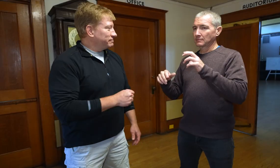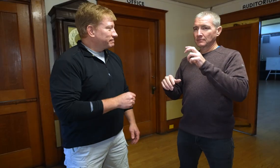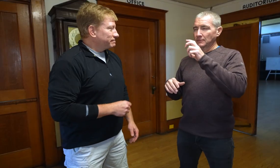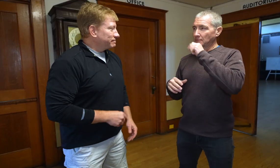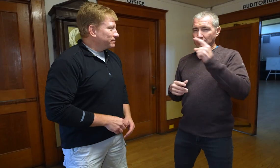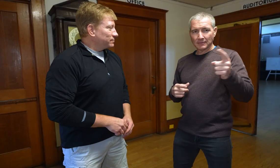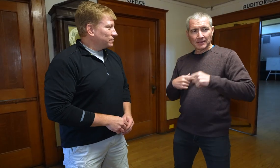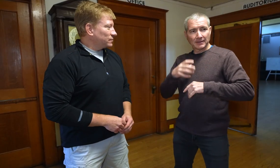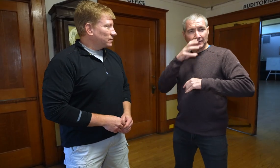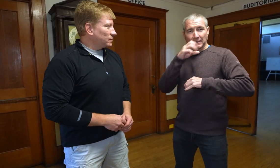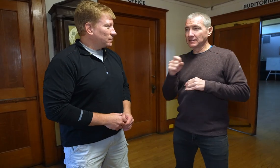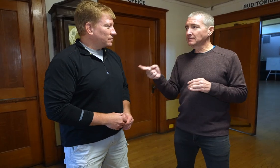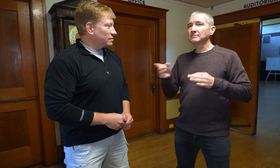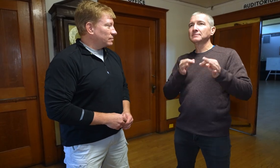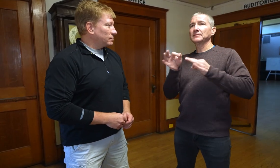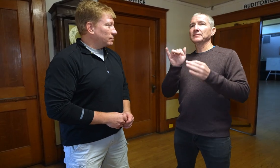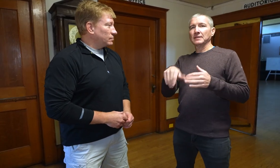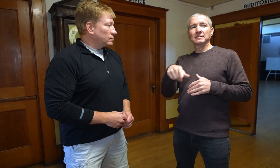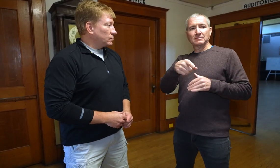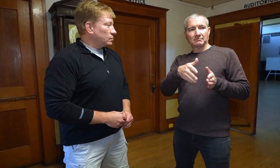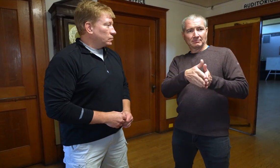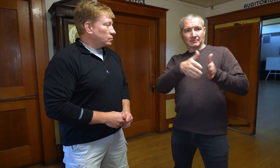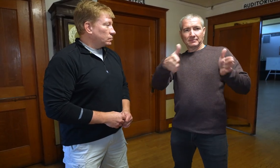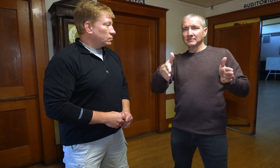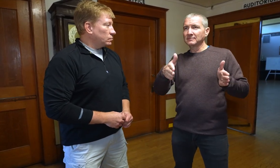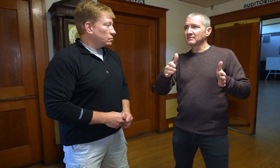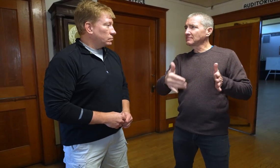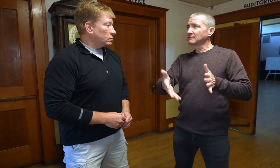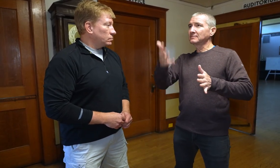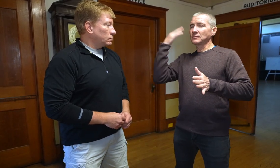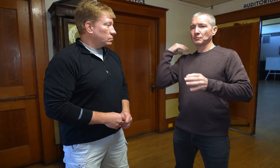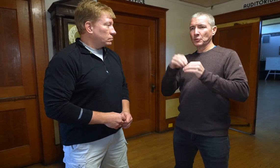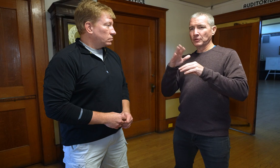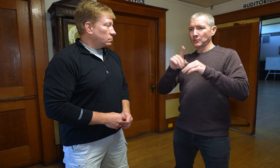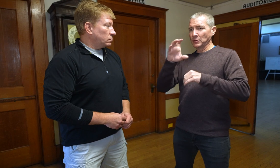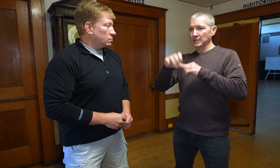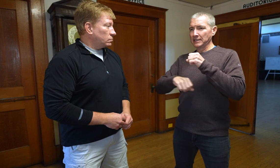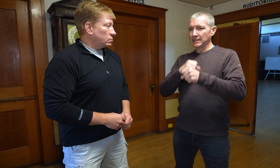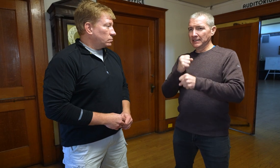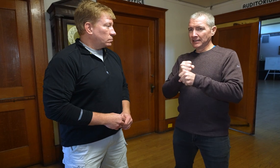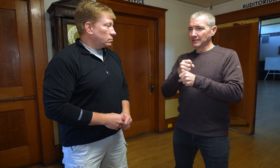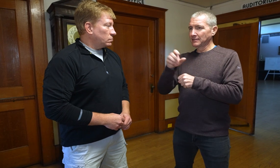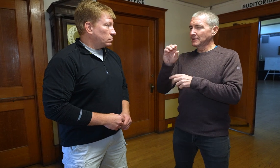It’s fascinating that you explained the stairwells were wider even though this was built over 100 years ago.